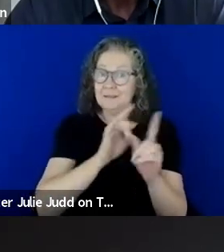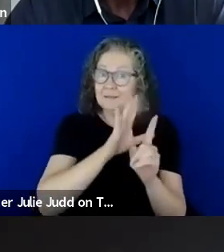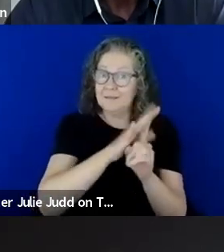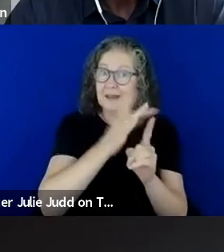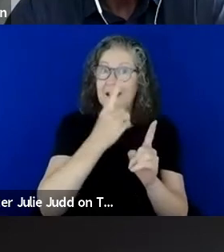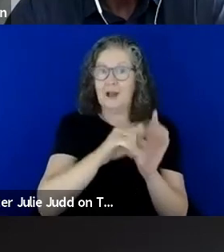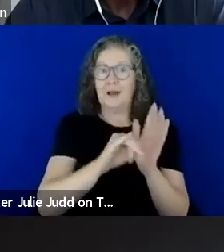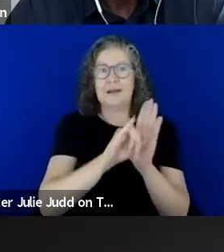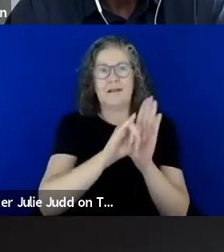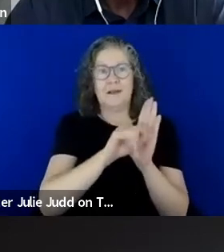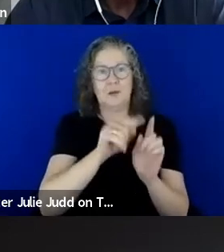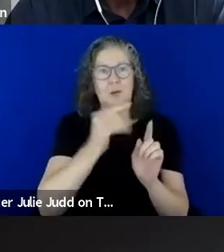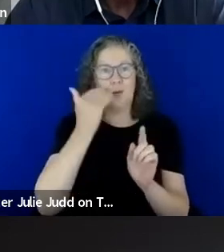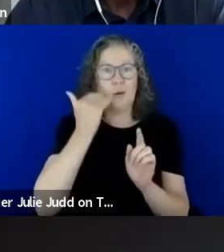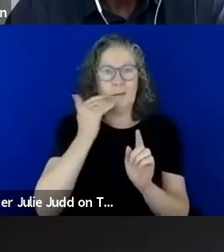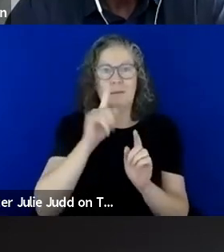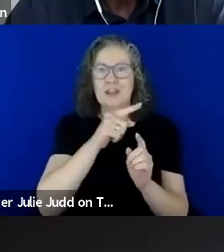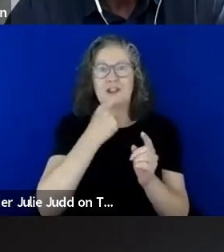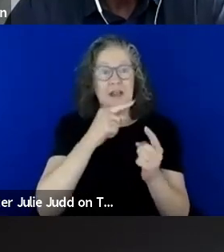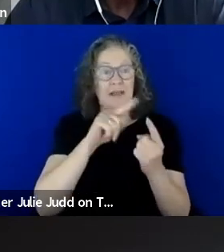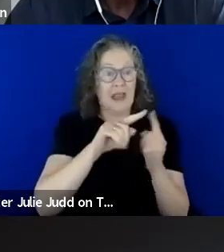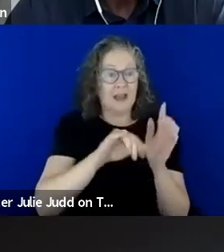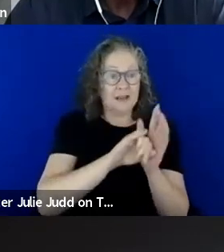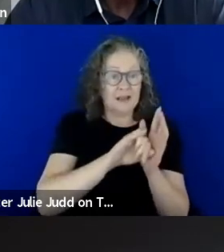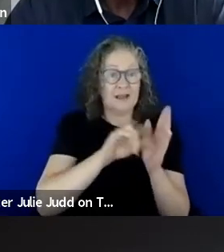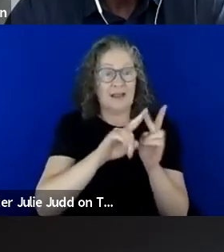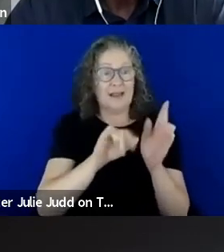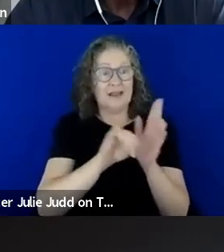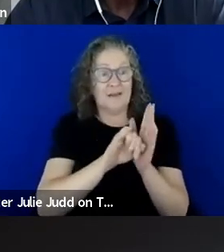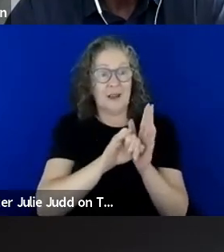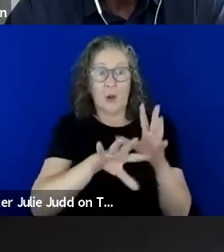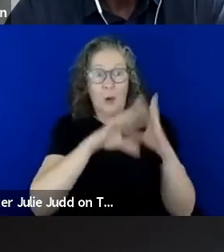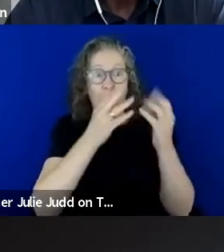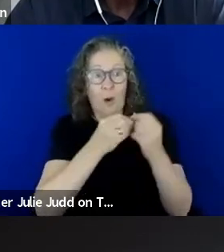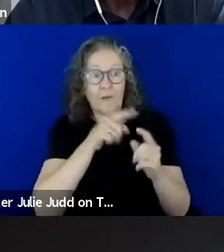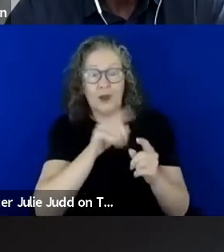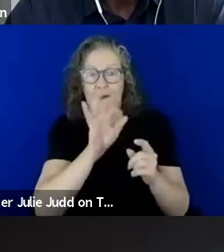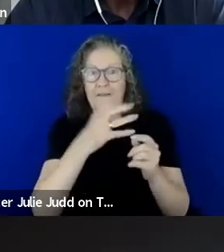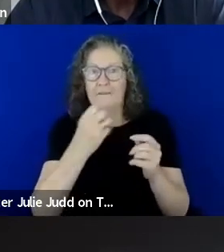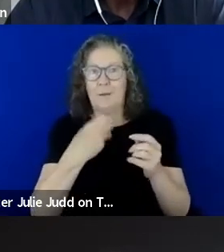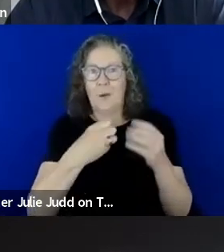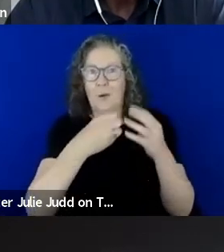doesn't believe that either of these identities define her. Now to our panelists and I'd first like